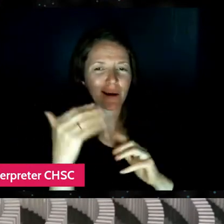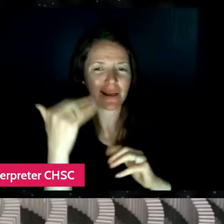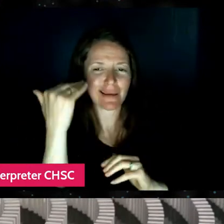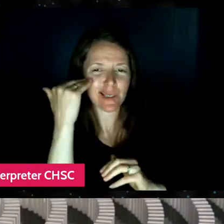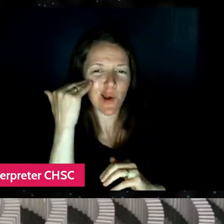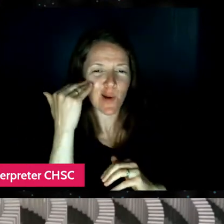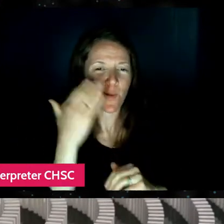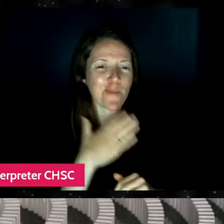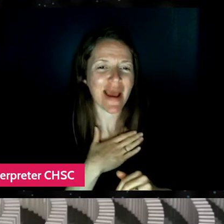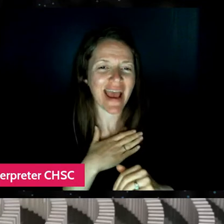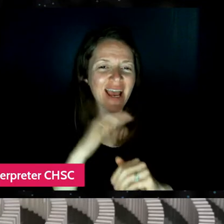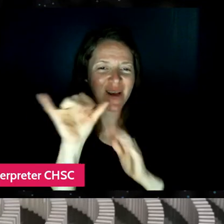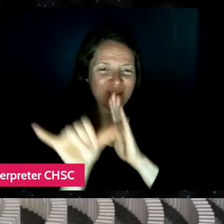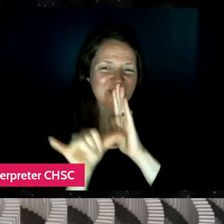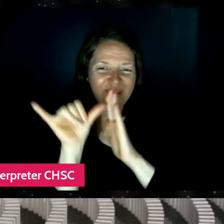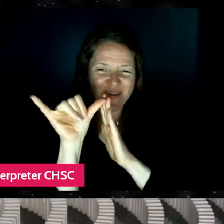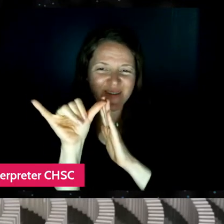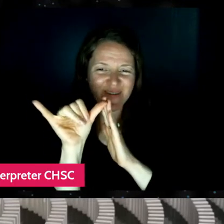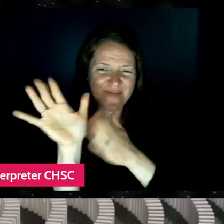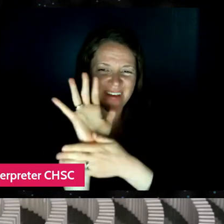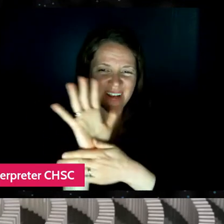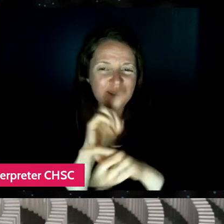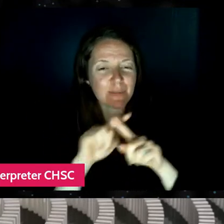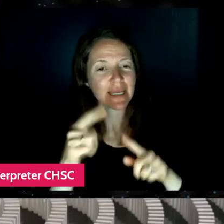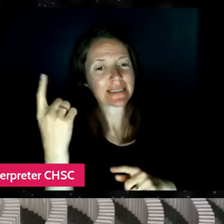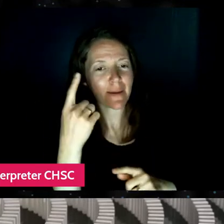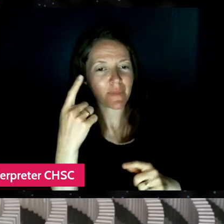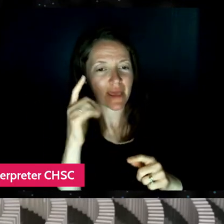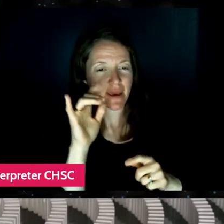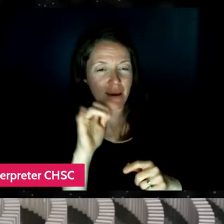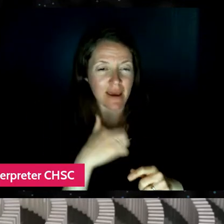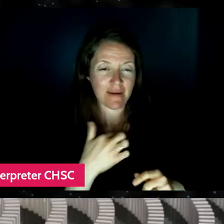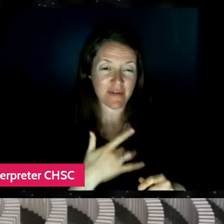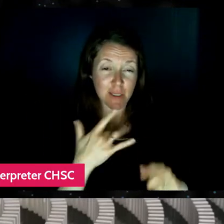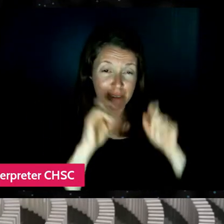But something that surprised me I guess